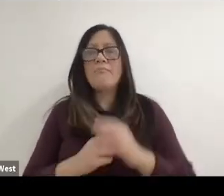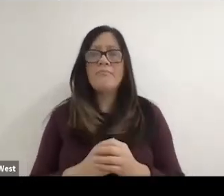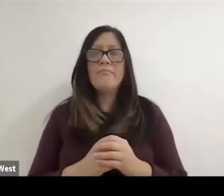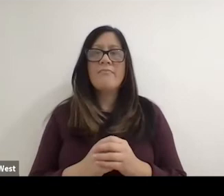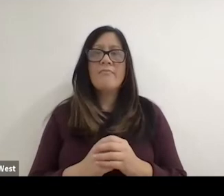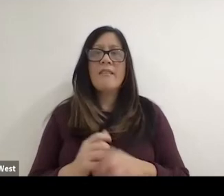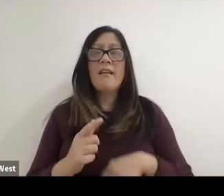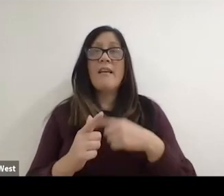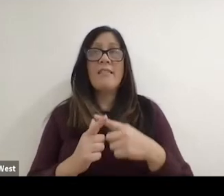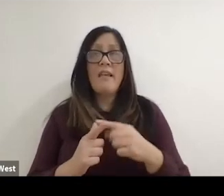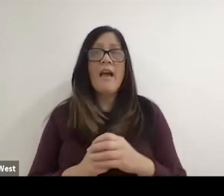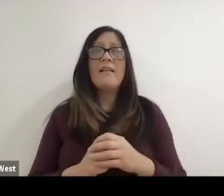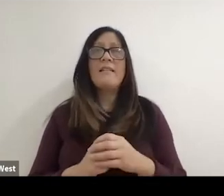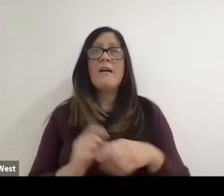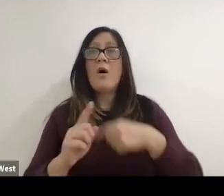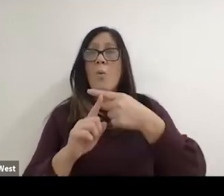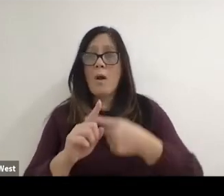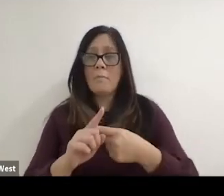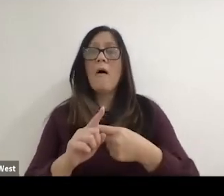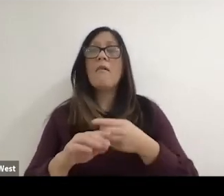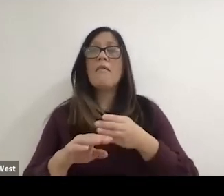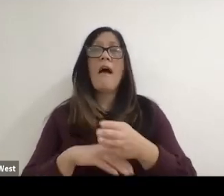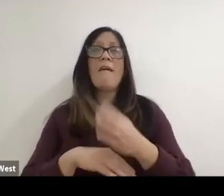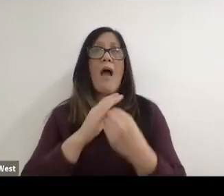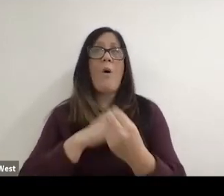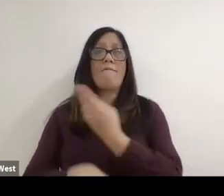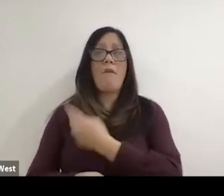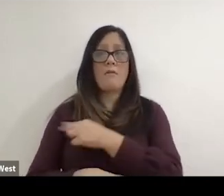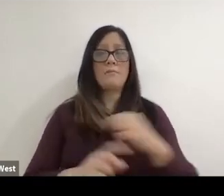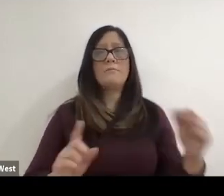or a month after I was released, I went back for a checkup,